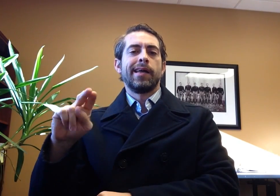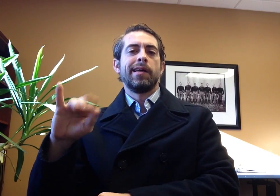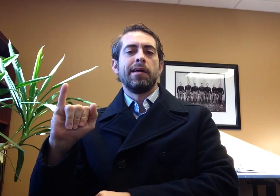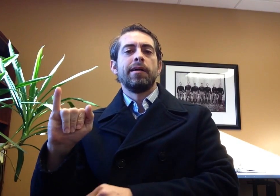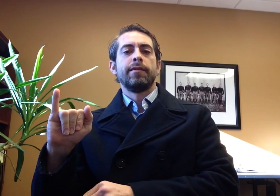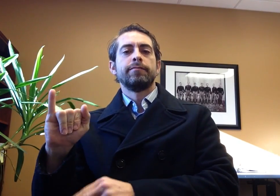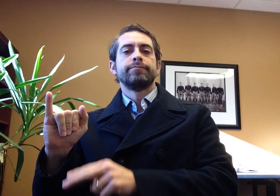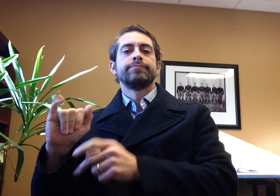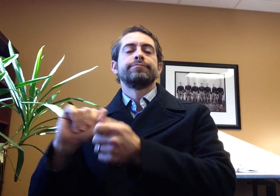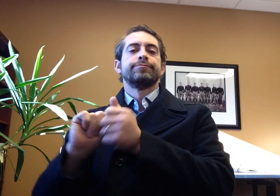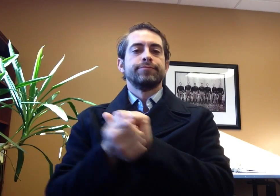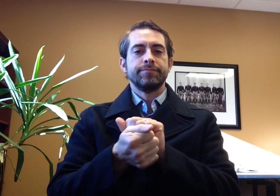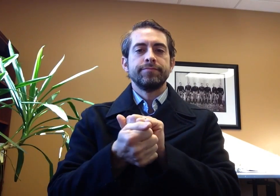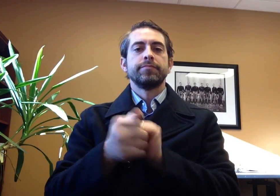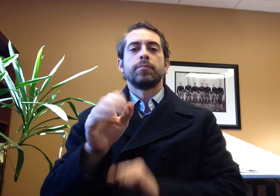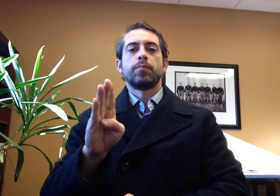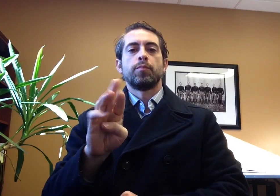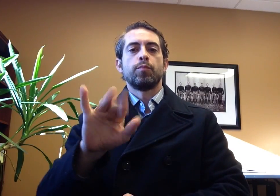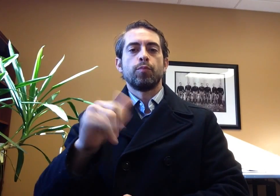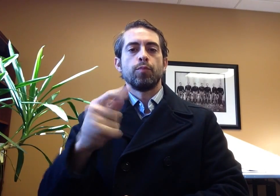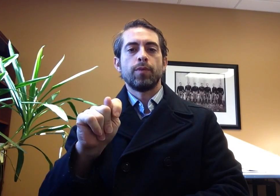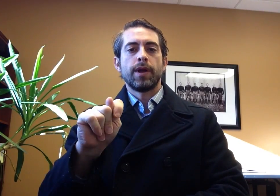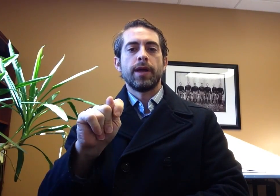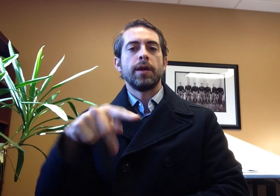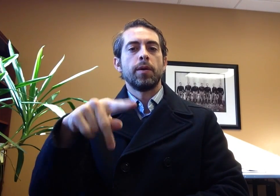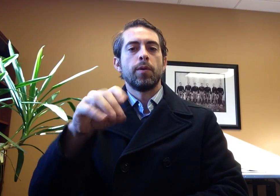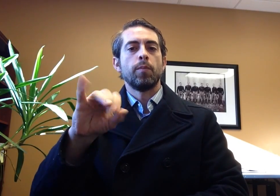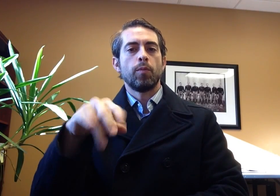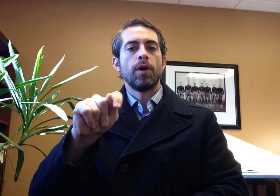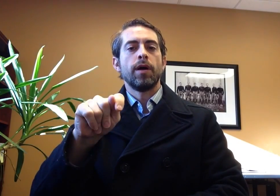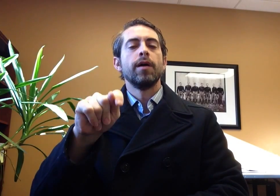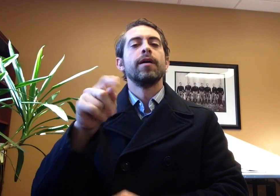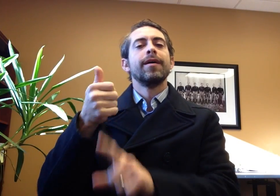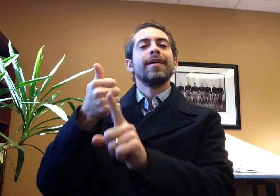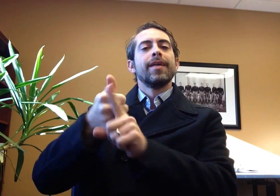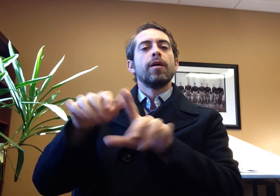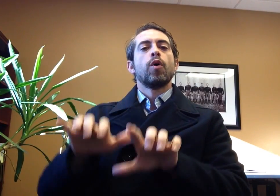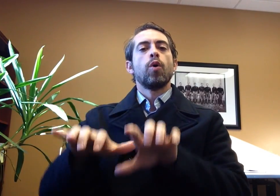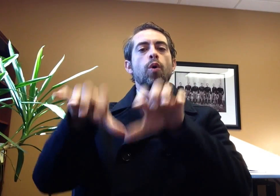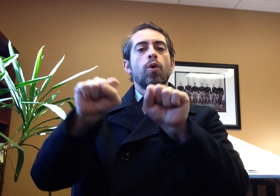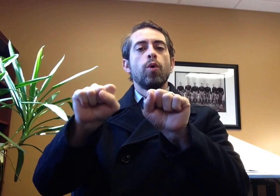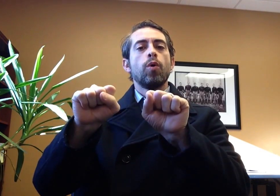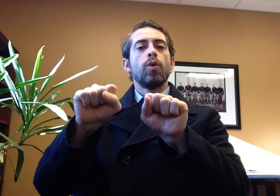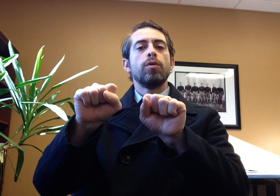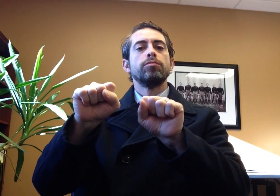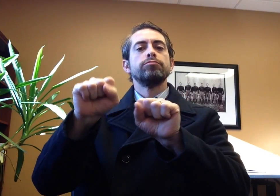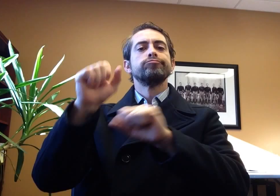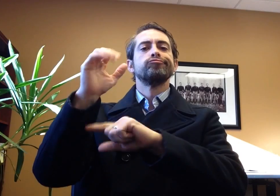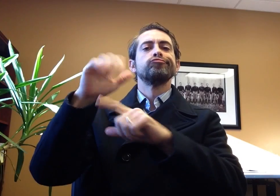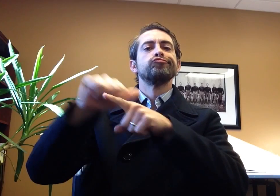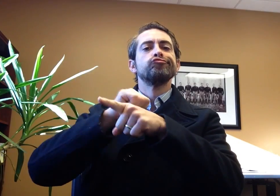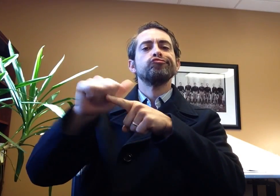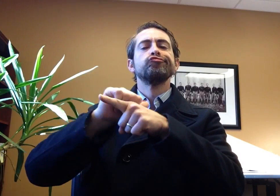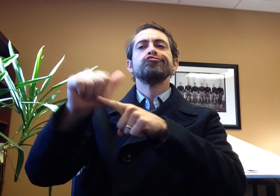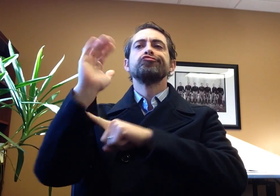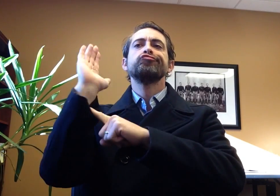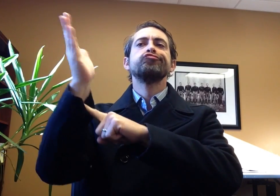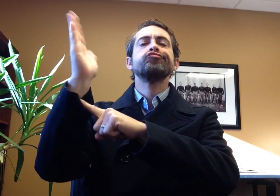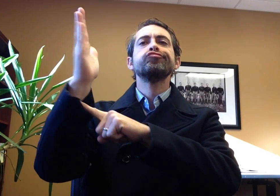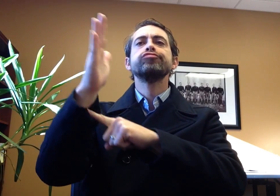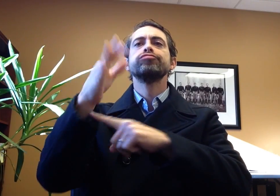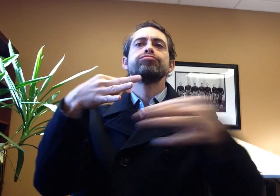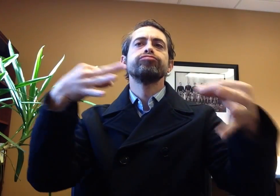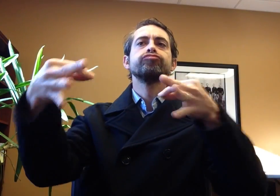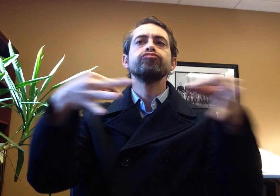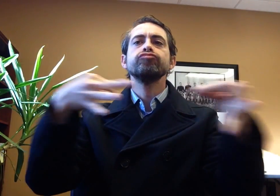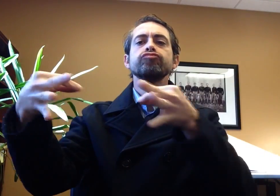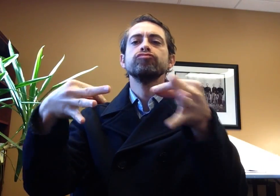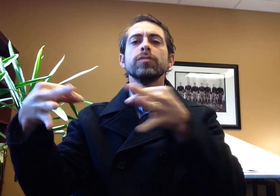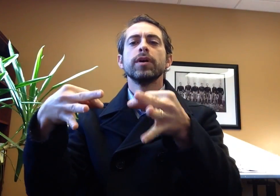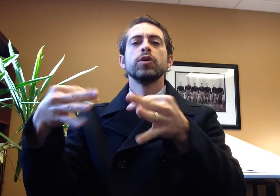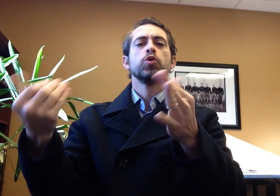formerly known as CANI